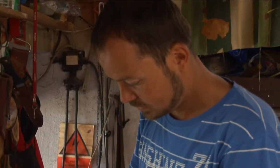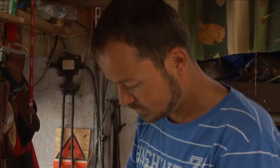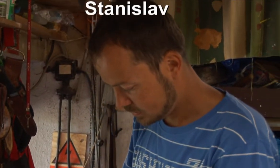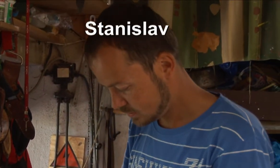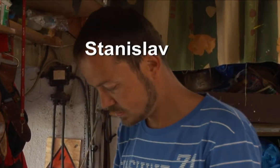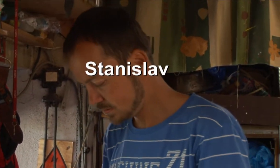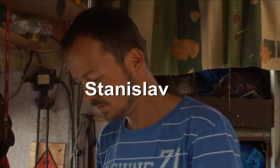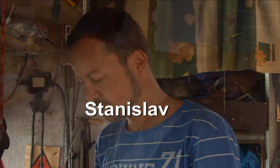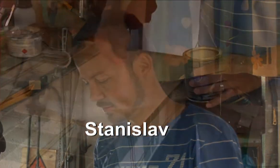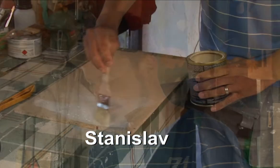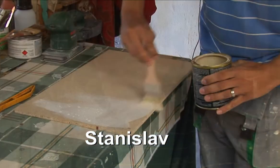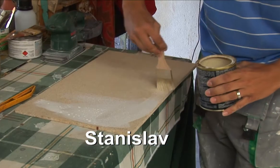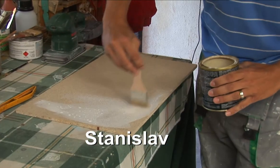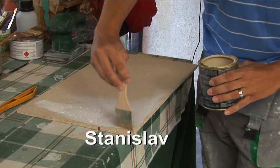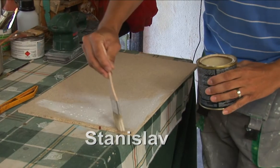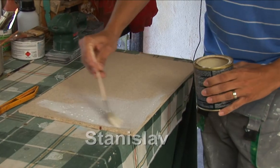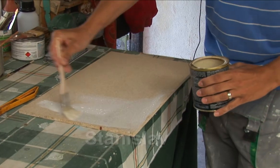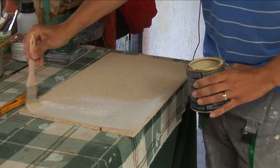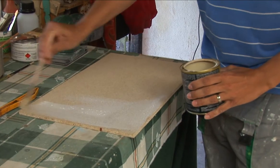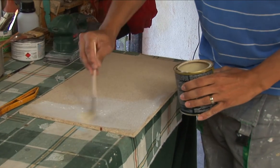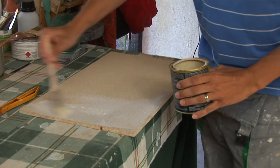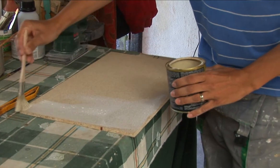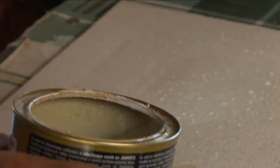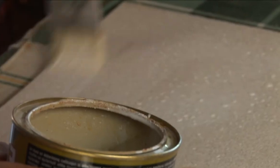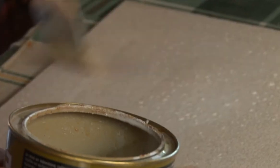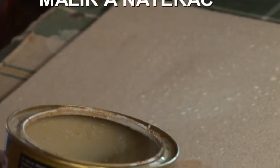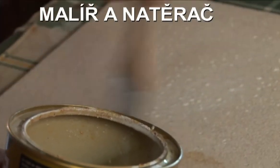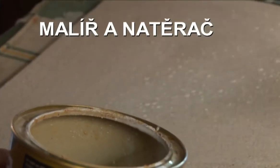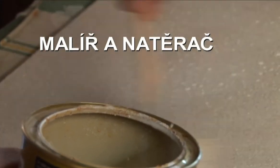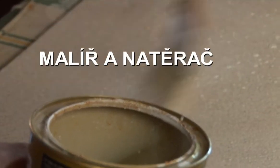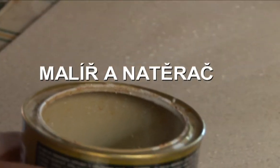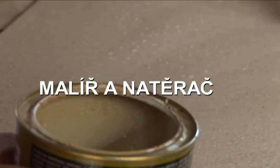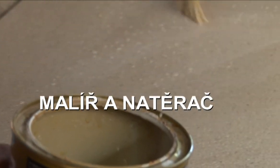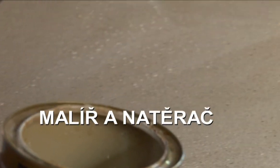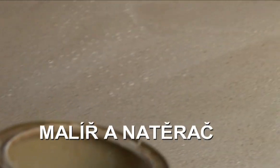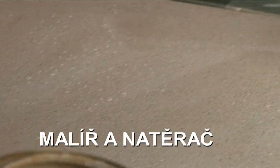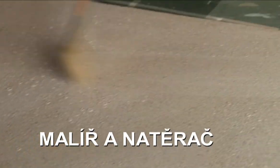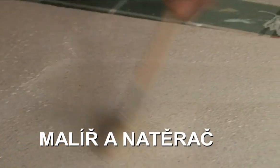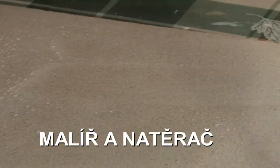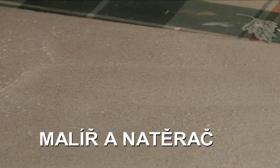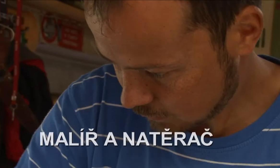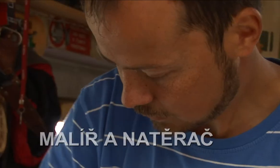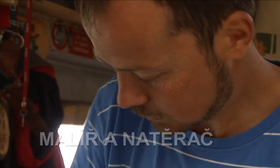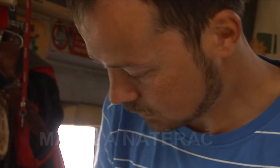Stanislav PAINTER AND DECORATOR